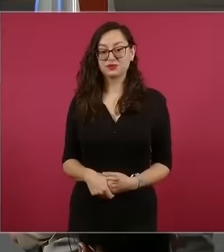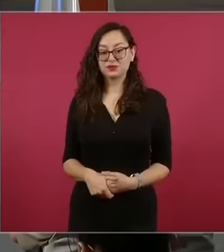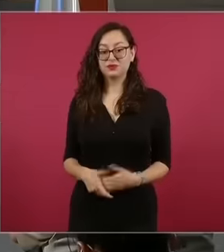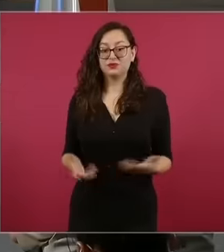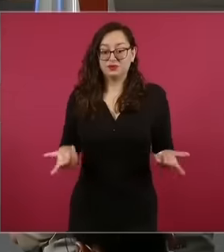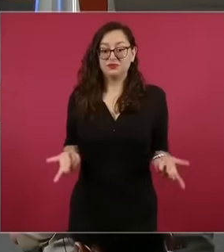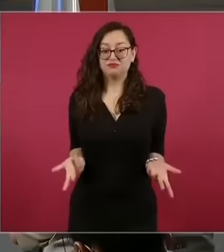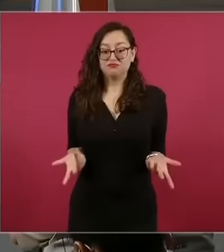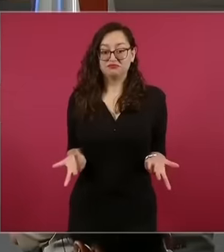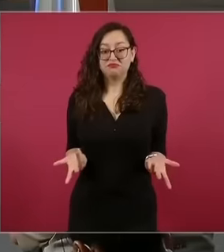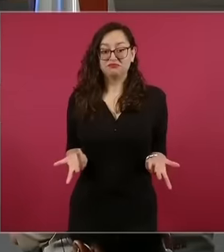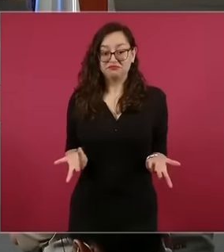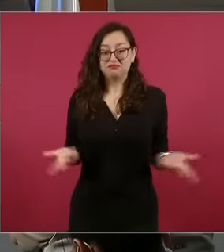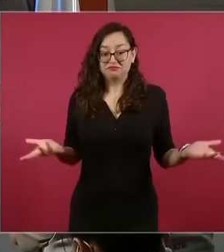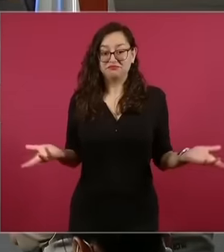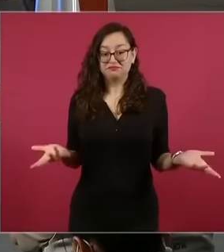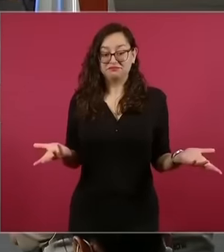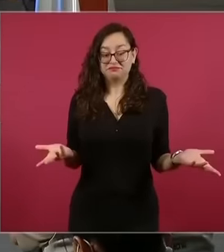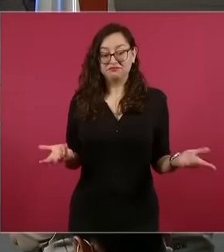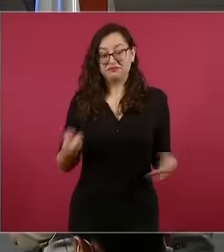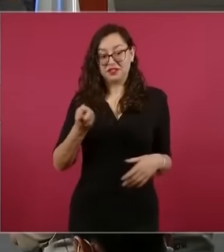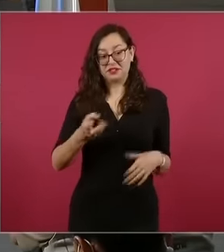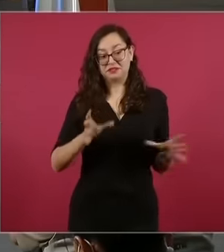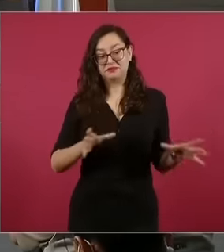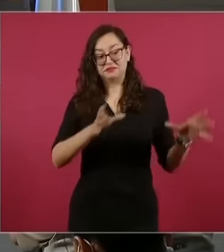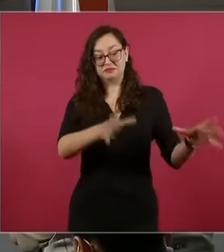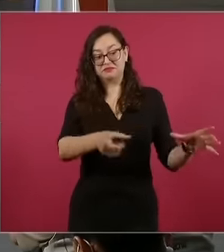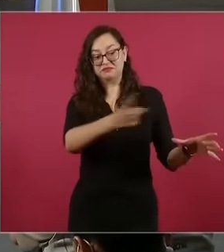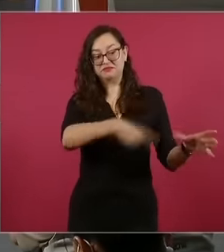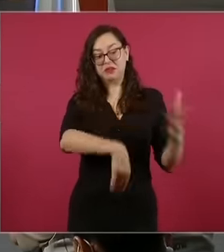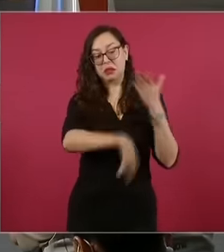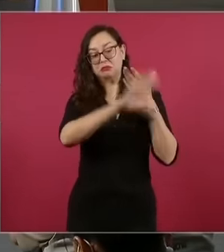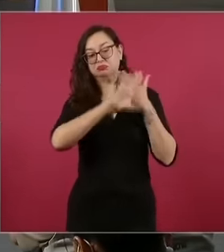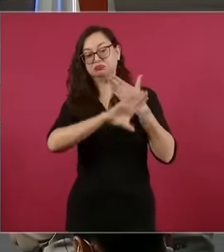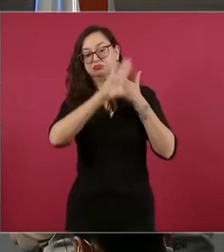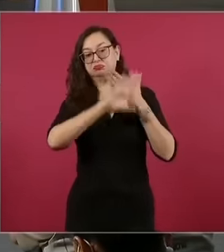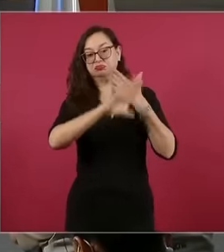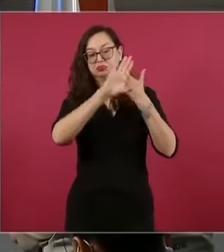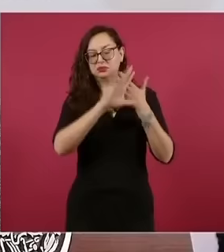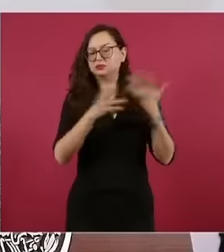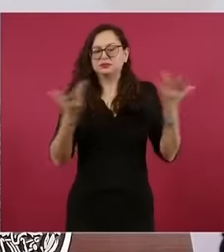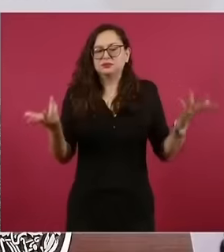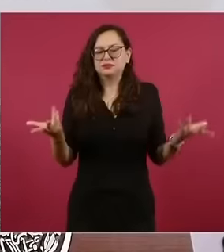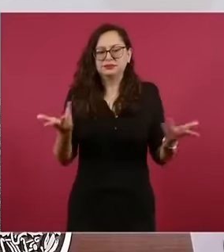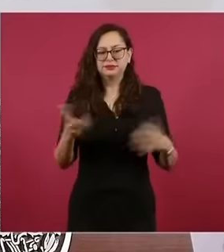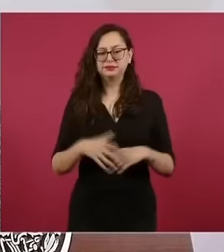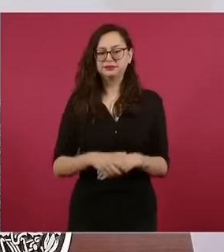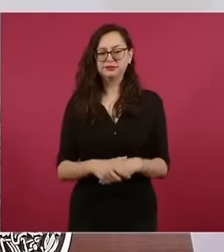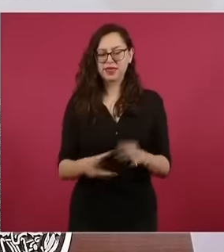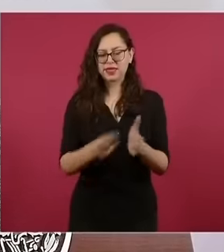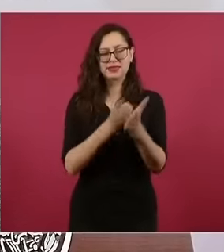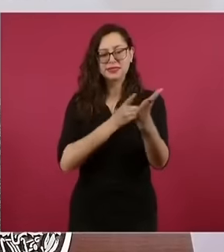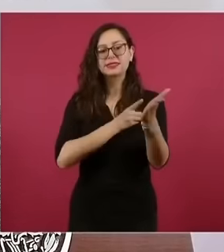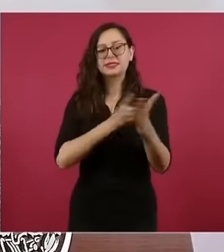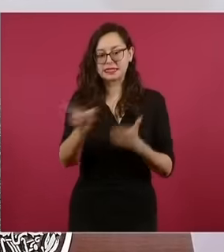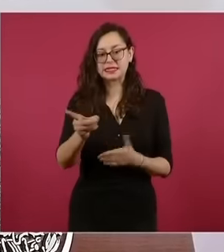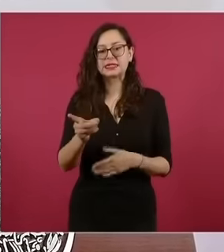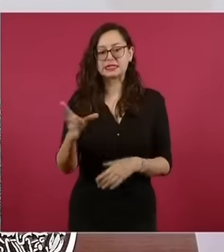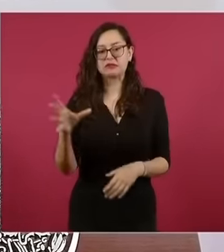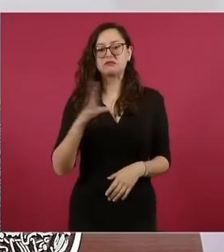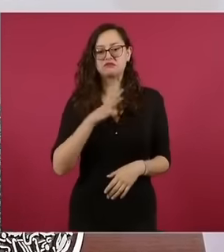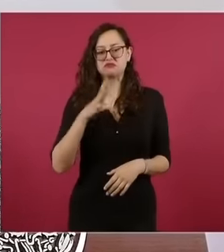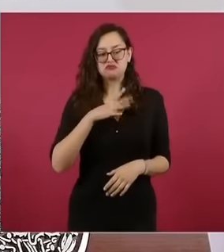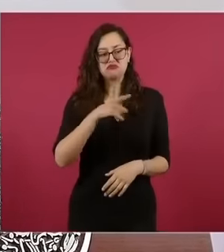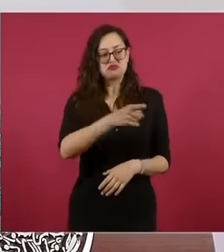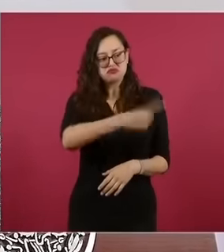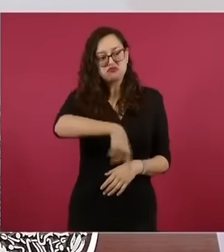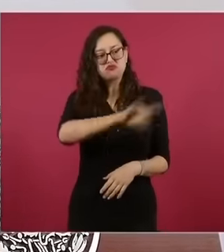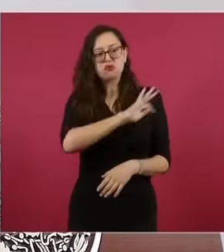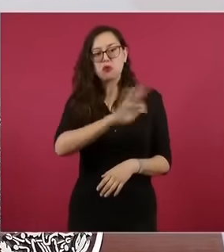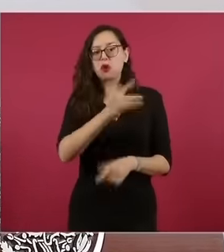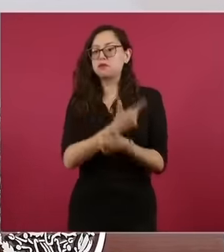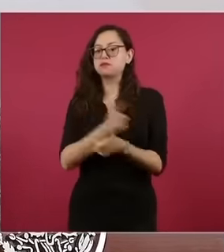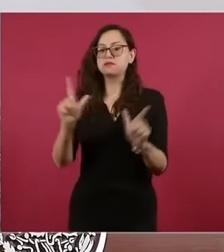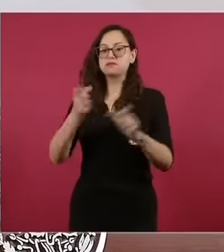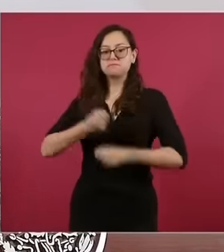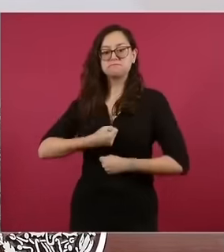presents to the opposition has every right to demonstrate because we live